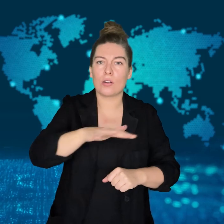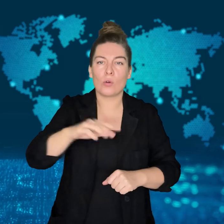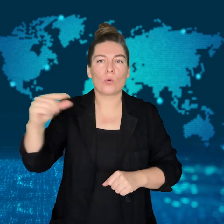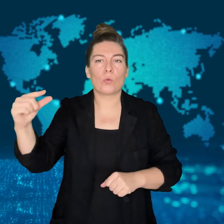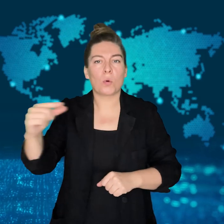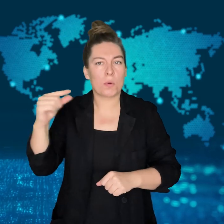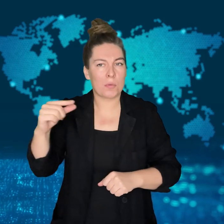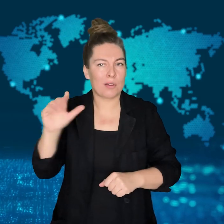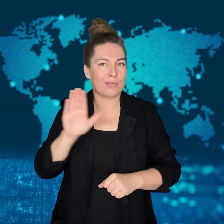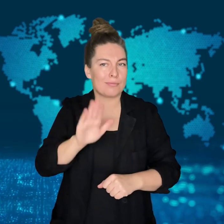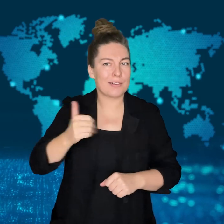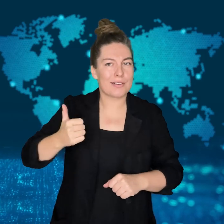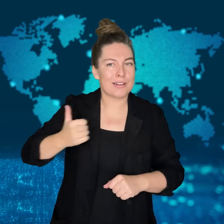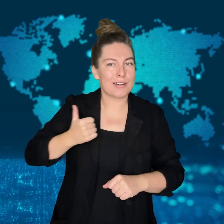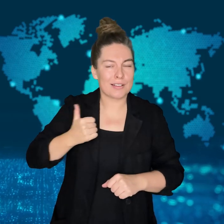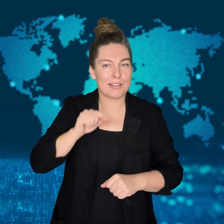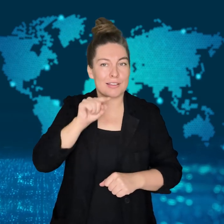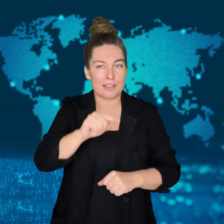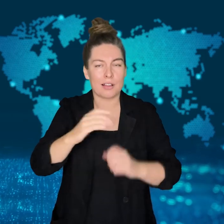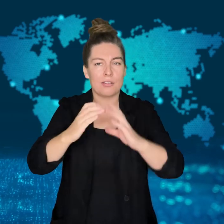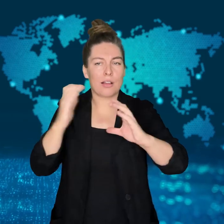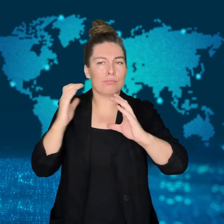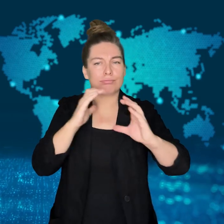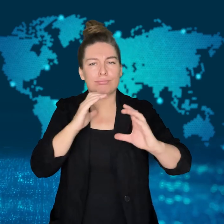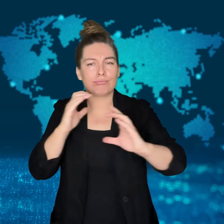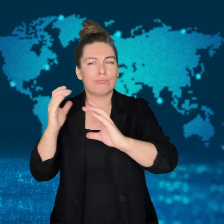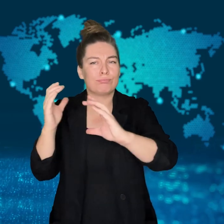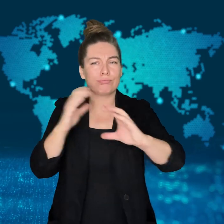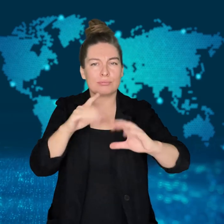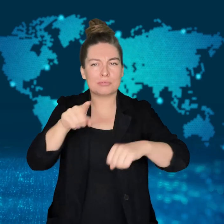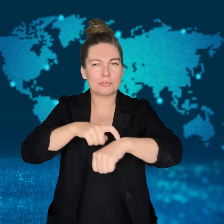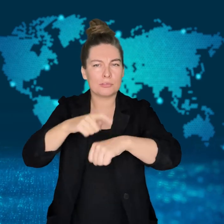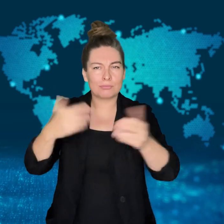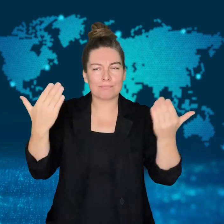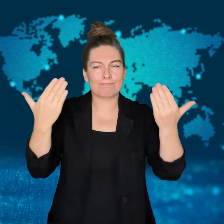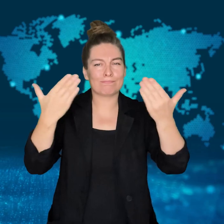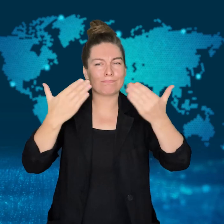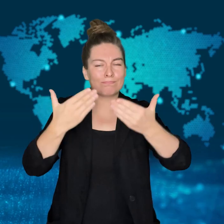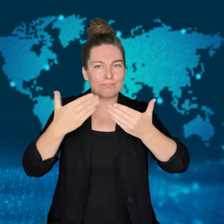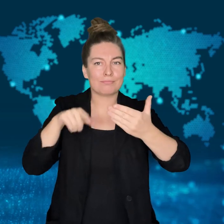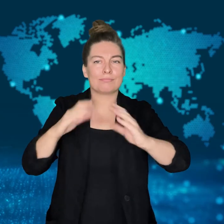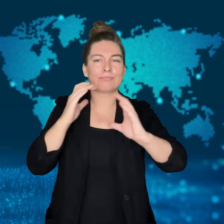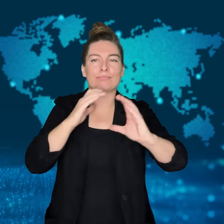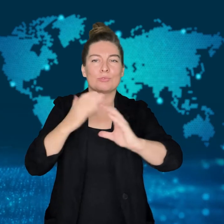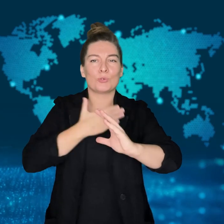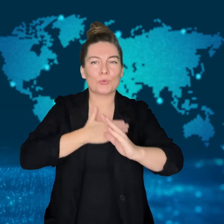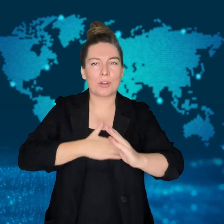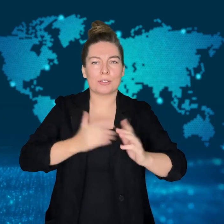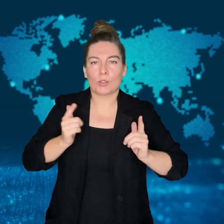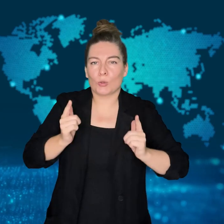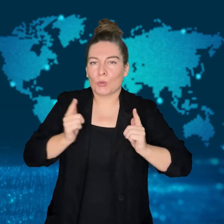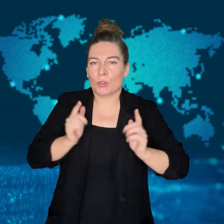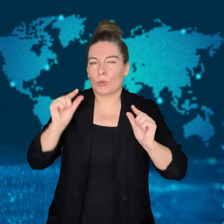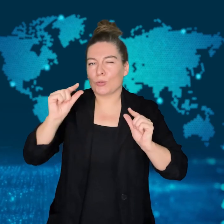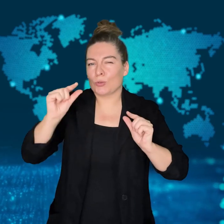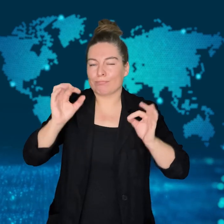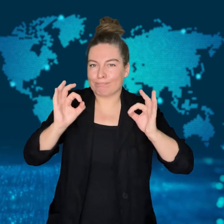The truck had made a short stop for a rest after dark